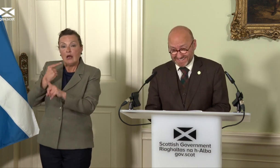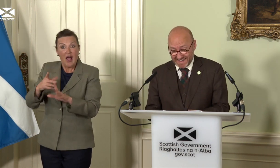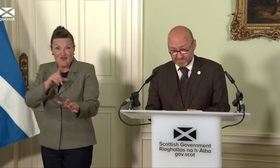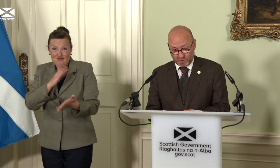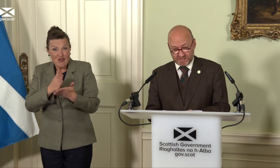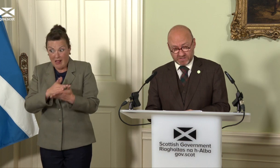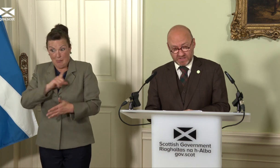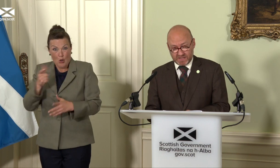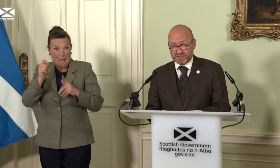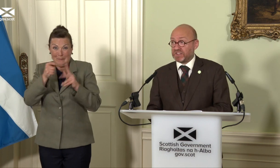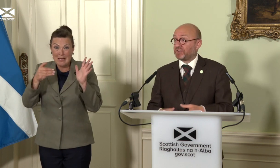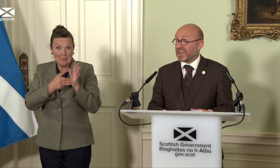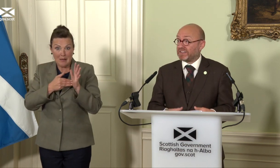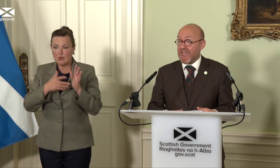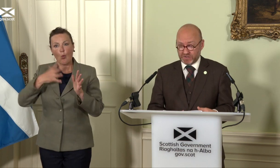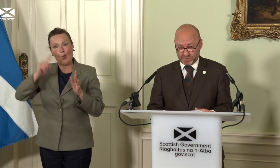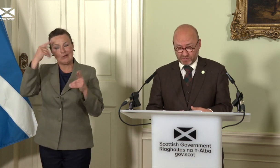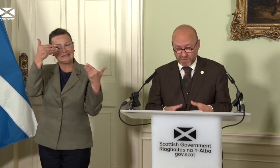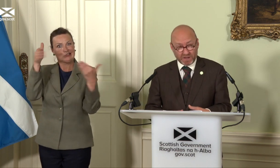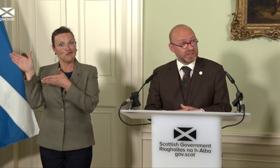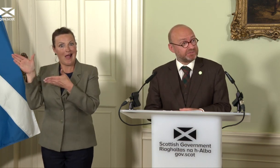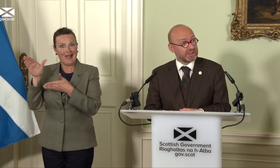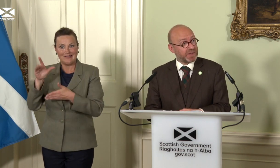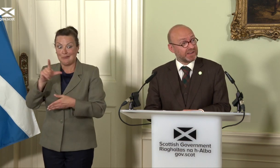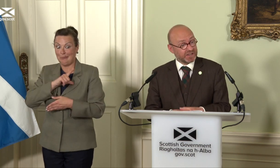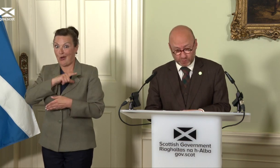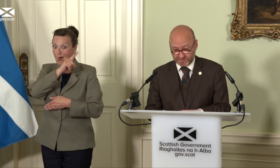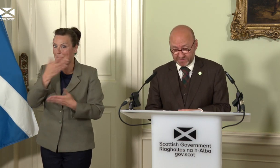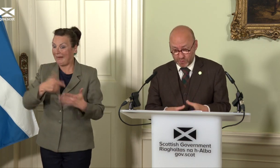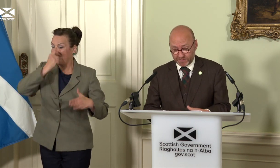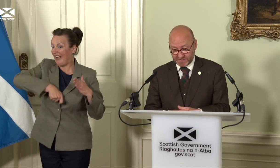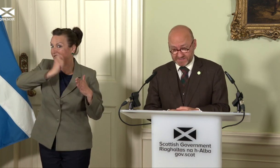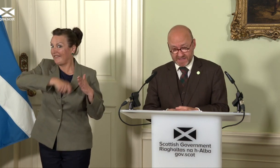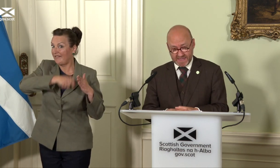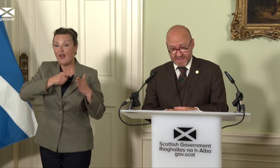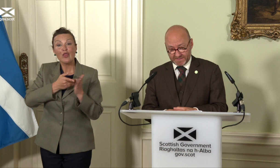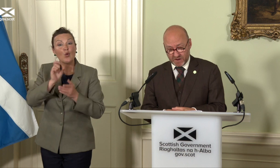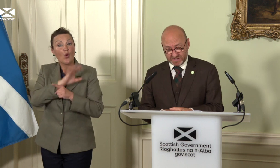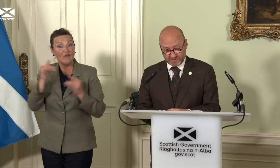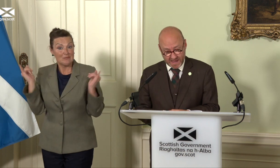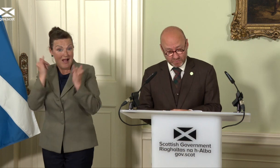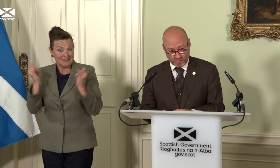desperation to distract attention from the pile of fixed penalty notices in the Downing Street inbox.